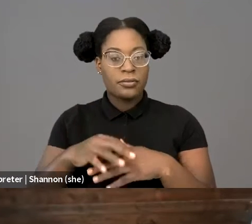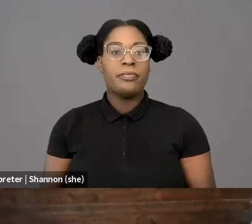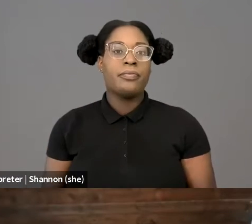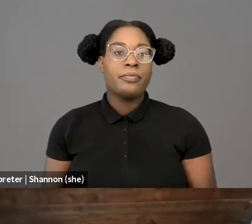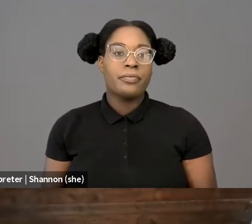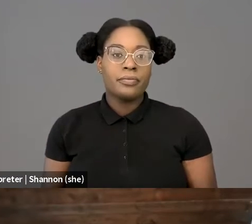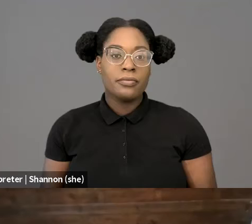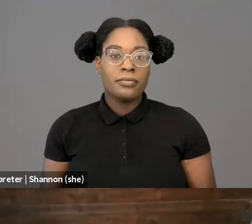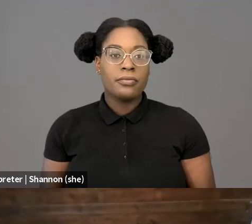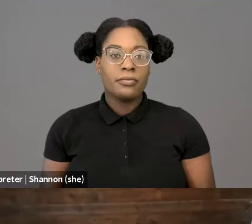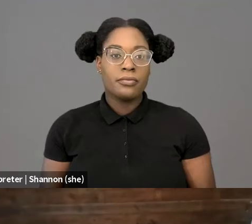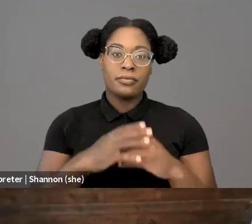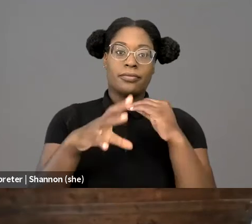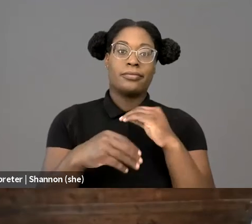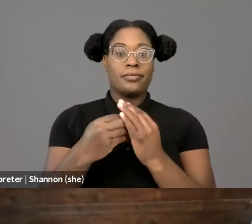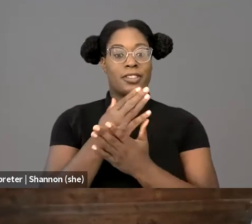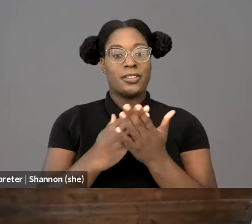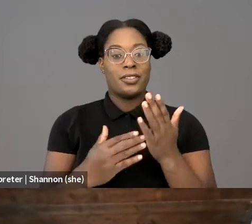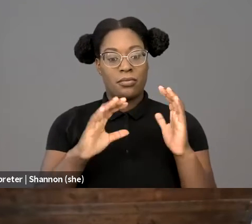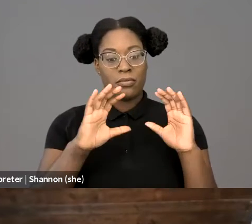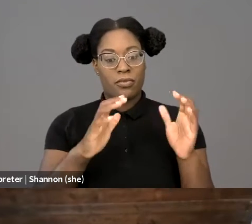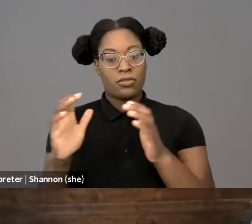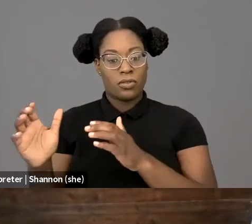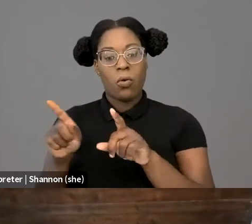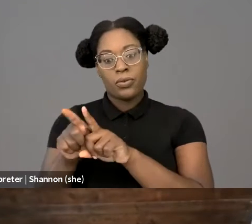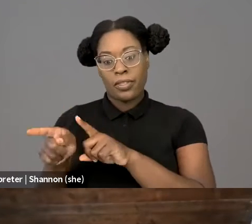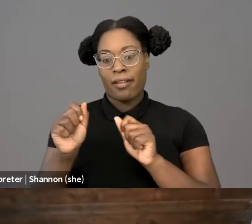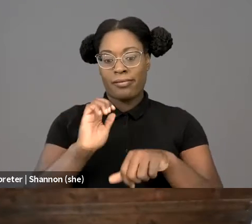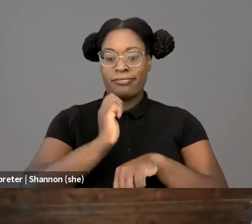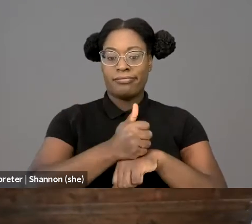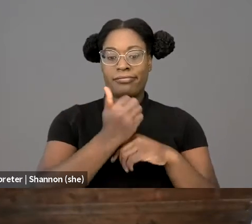Additionally, some categories of speech are given limited or no protection under the First Amendment.